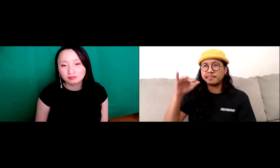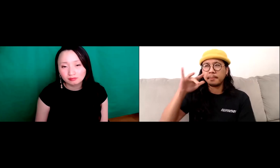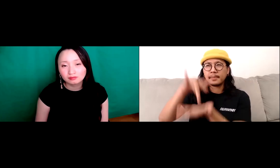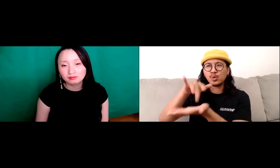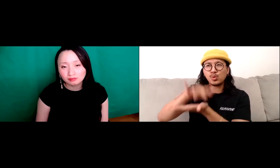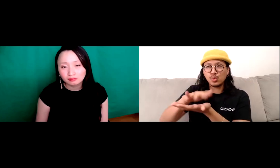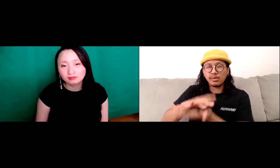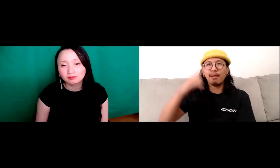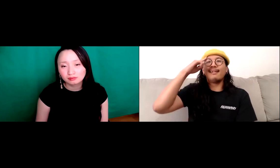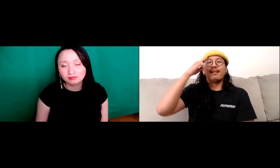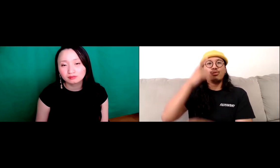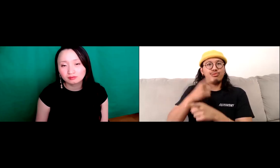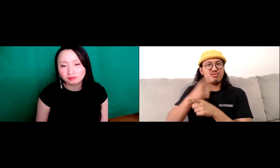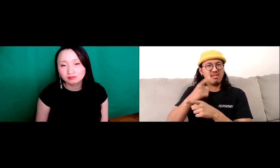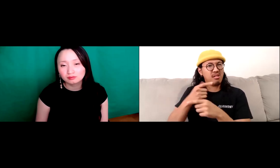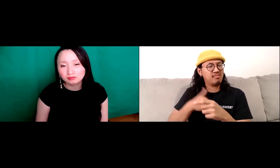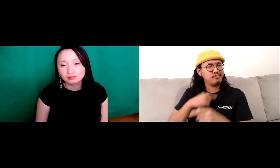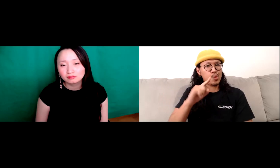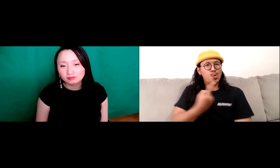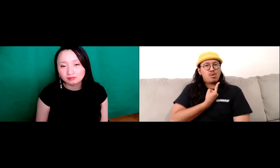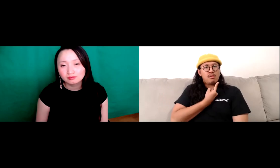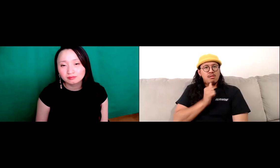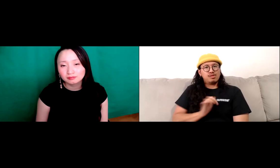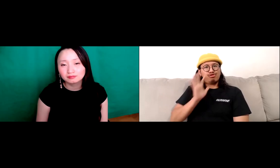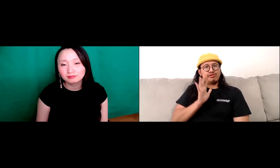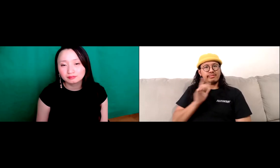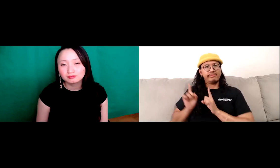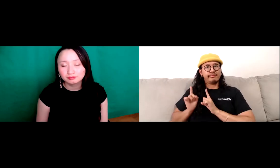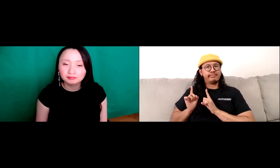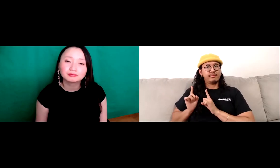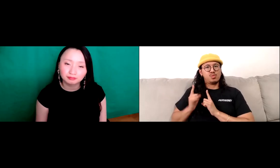much was with hearing people all the time I was mainstreamed in school.